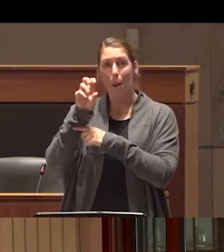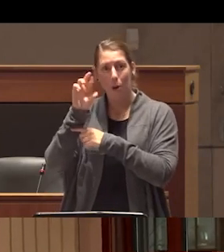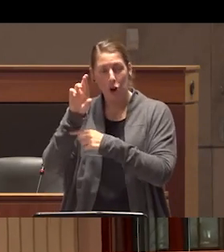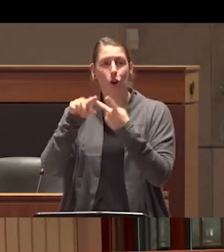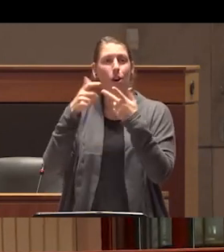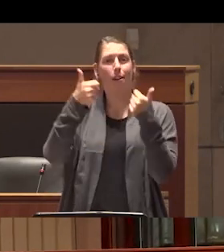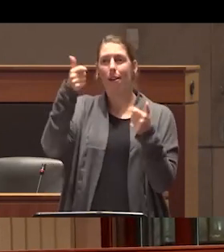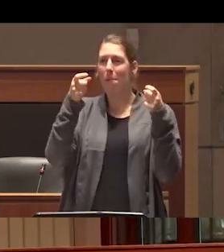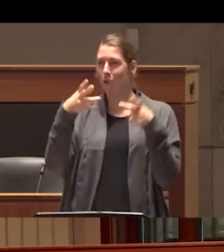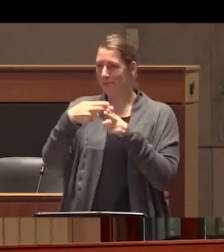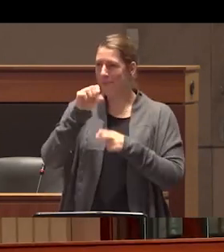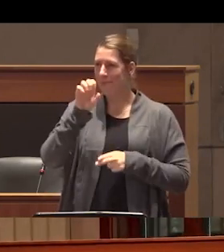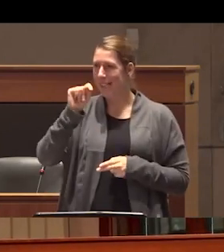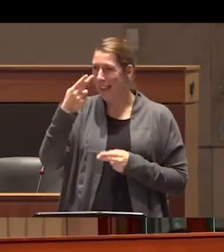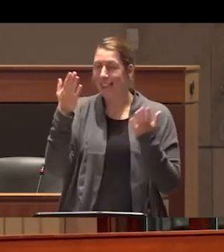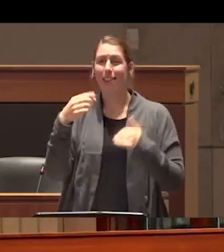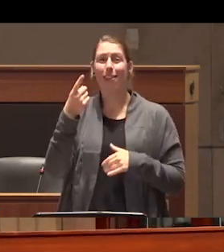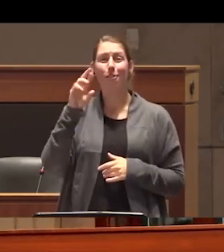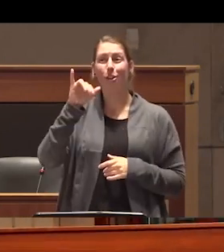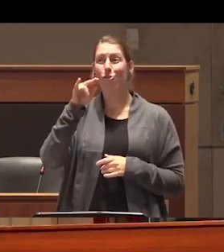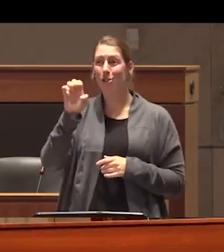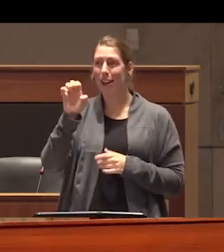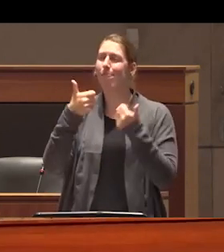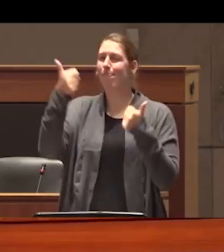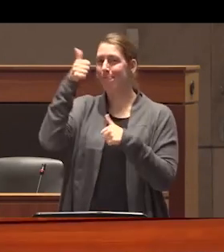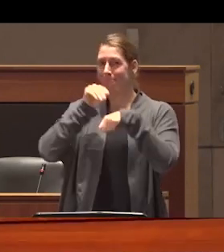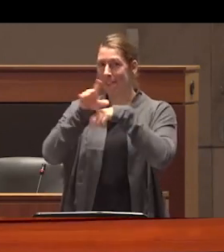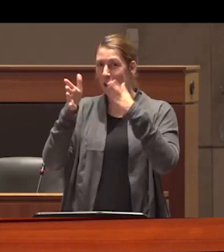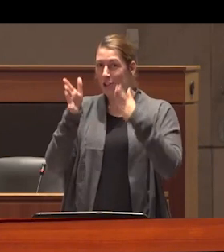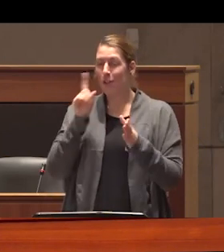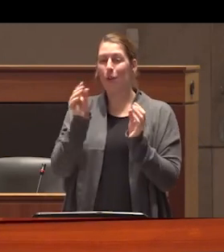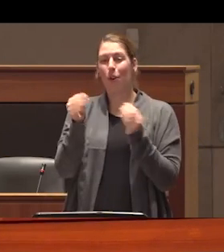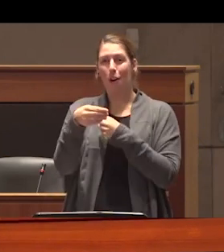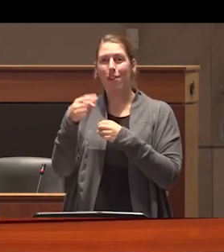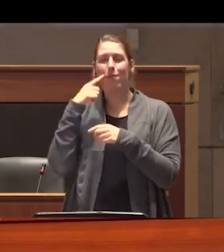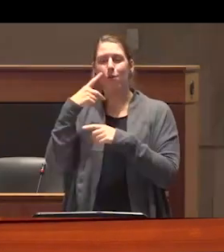Seth to Dr Jane pulkingham senior adviser in the office of the Provost and vice president